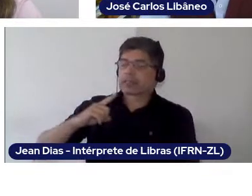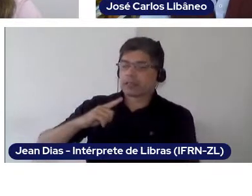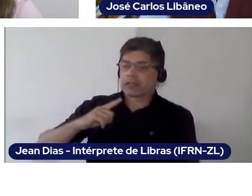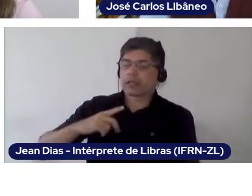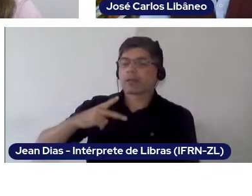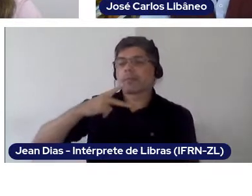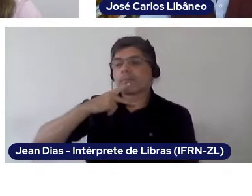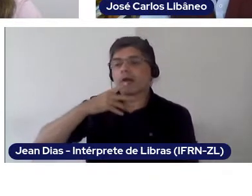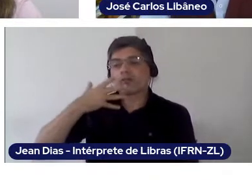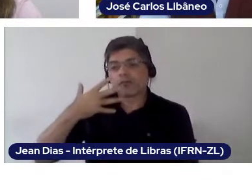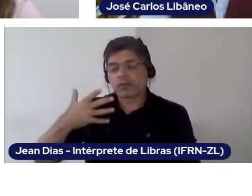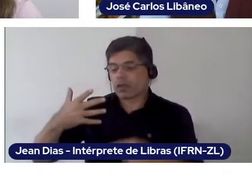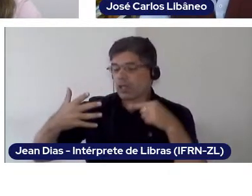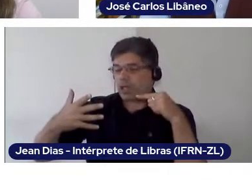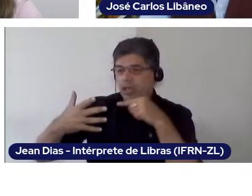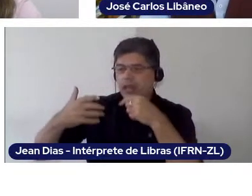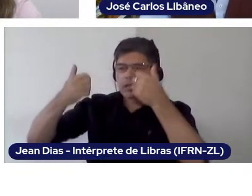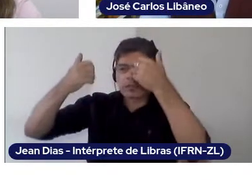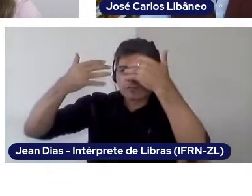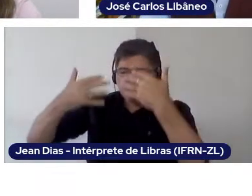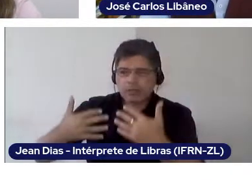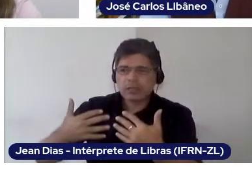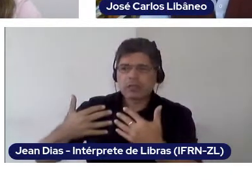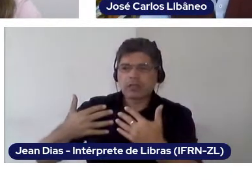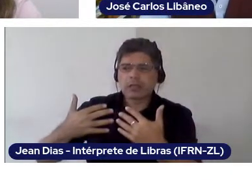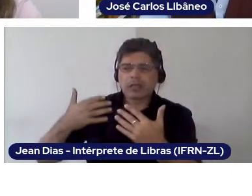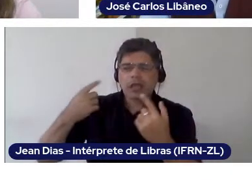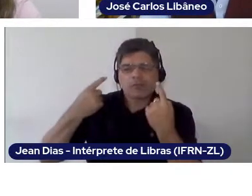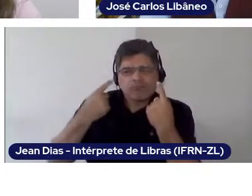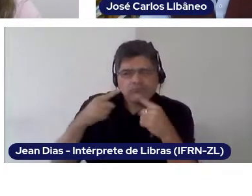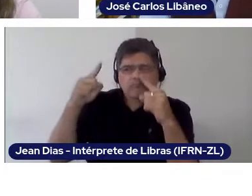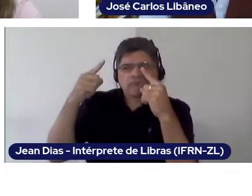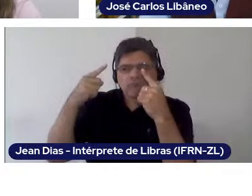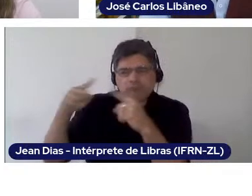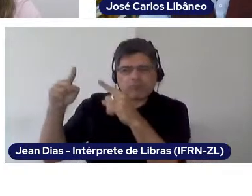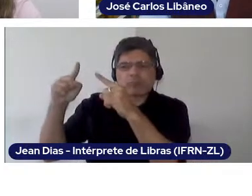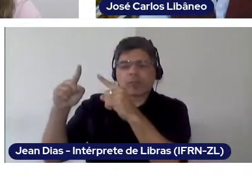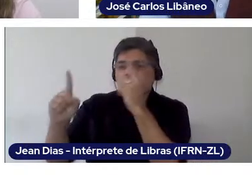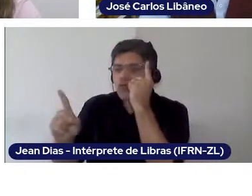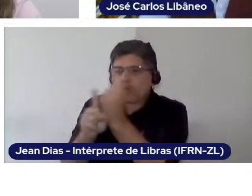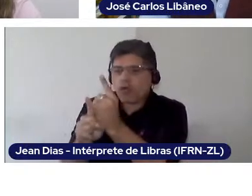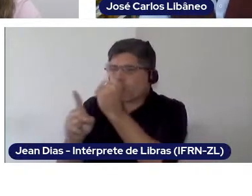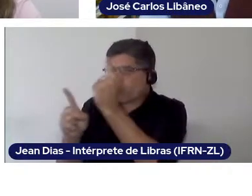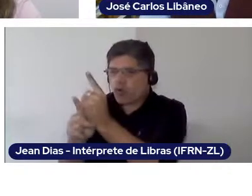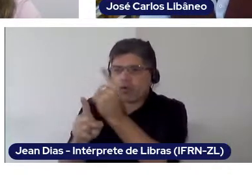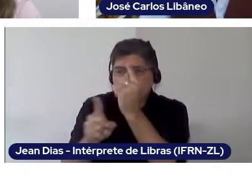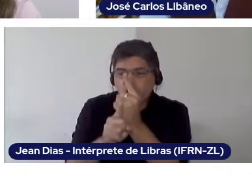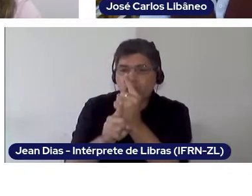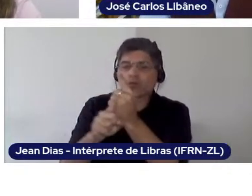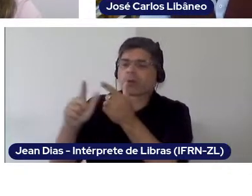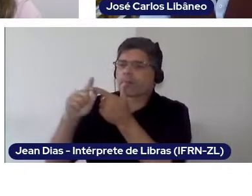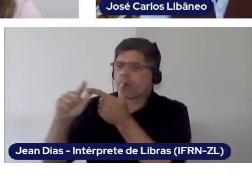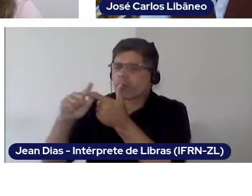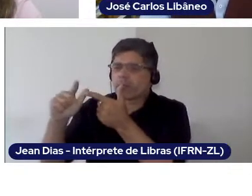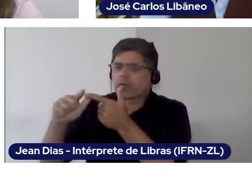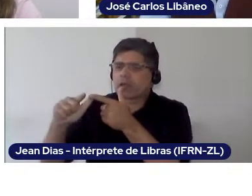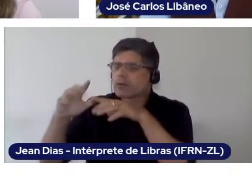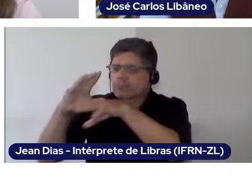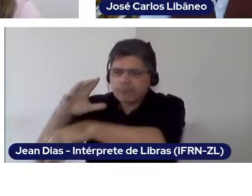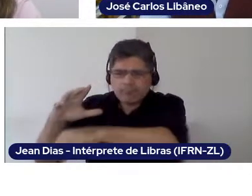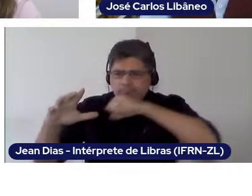he says that the radical is a positive thing in the sense that it goes into the problem's root, while the sectarian is a negative thing because it believes to own the absolute truth,